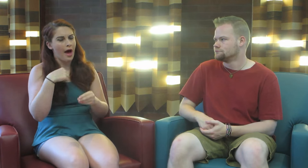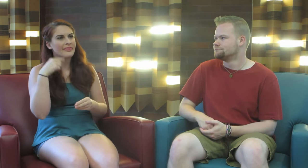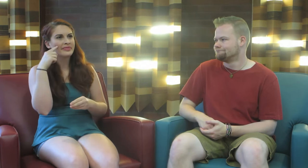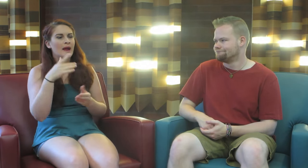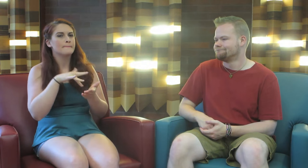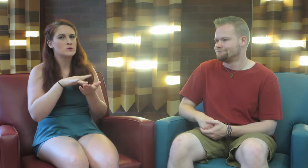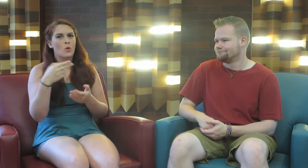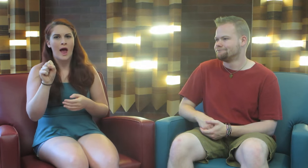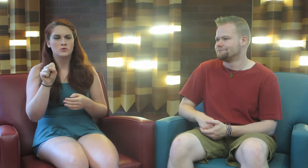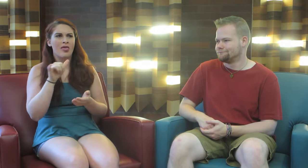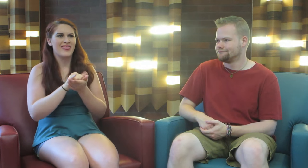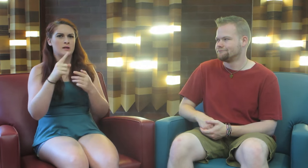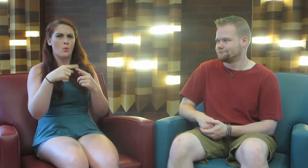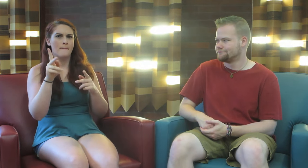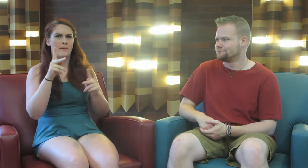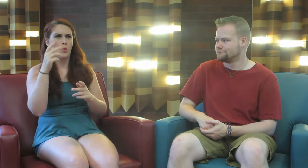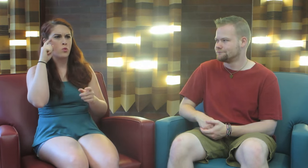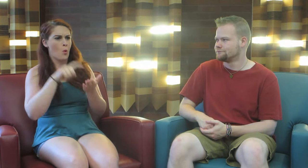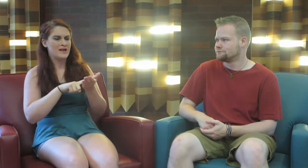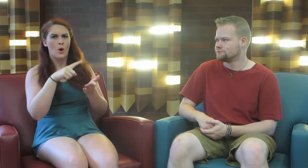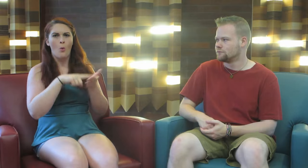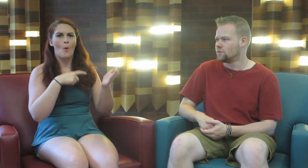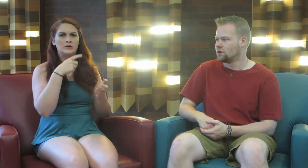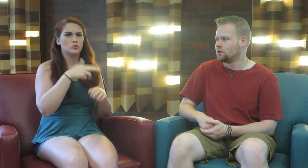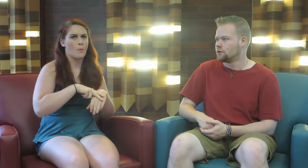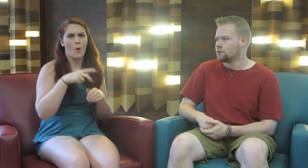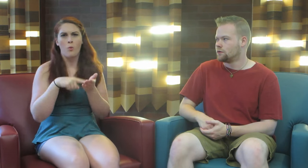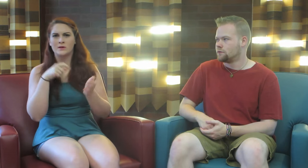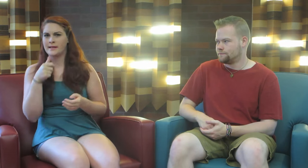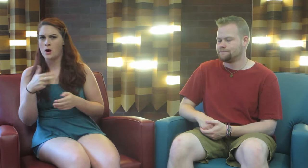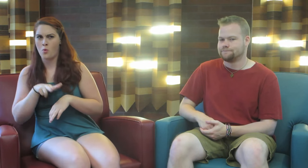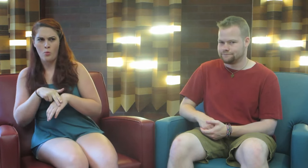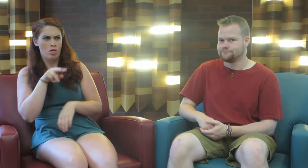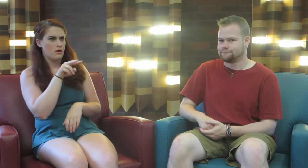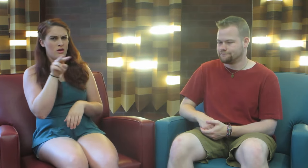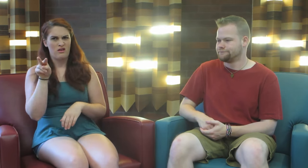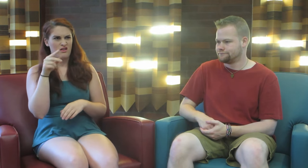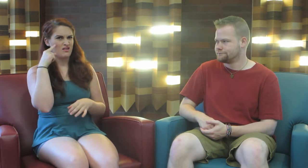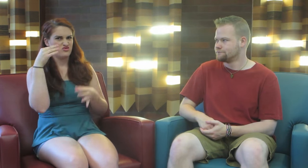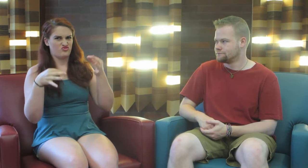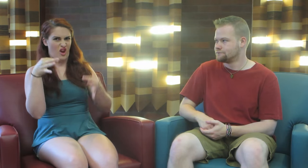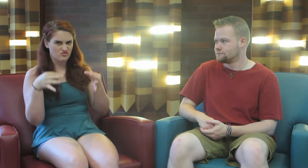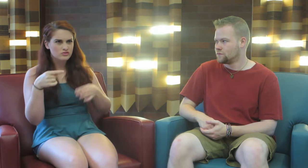I think middle/high school, that’s when people notice what’s normal, what’s not normal, and judging.